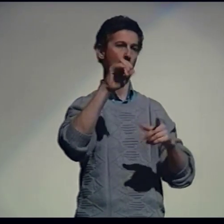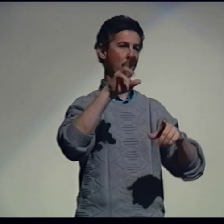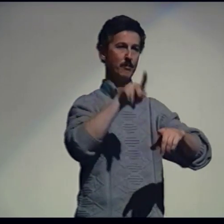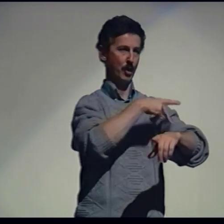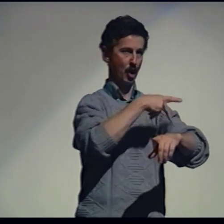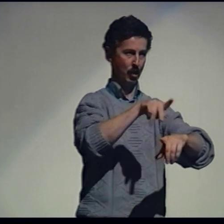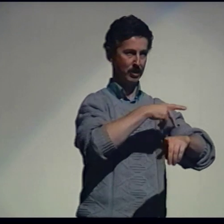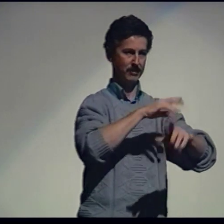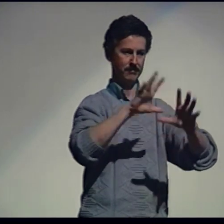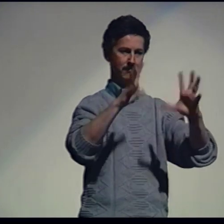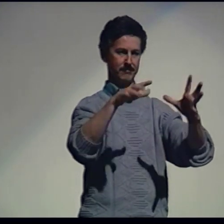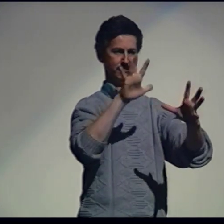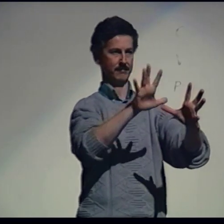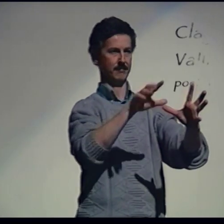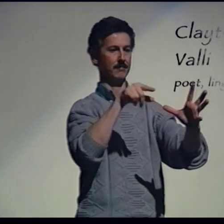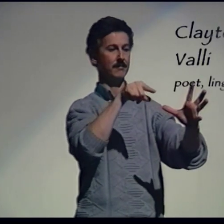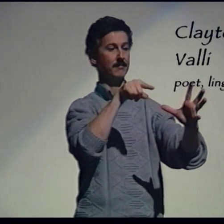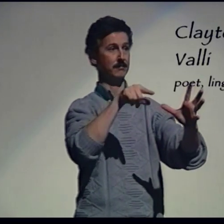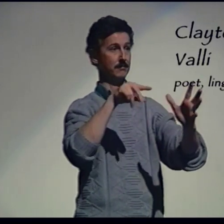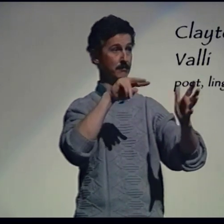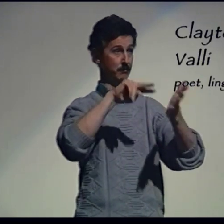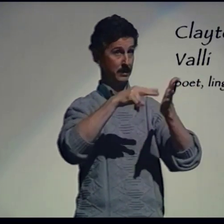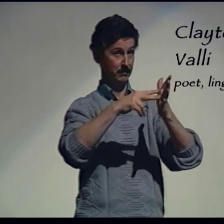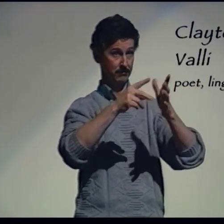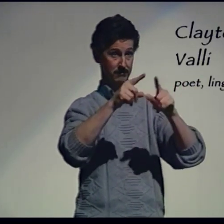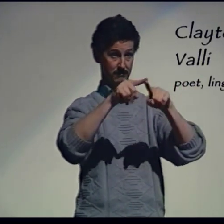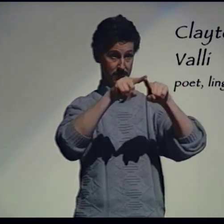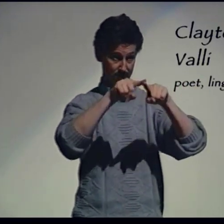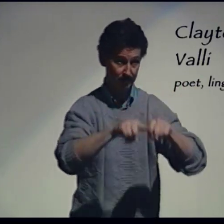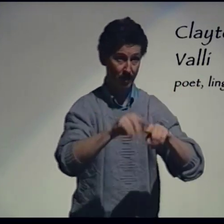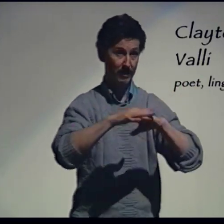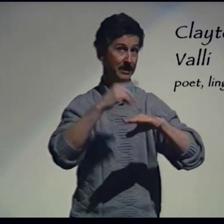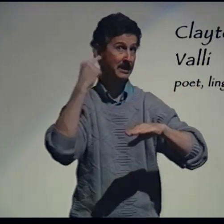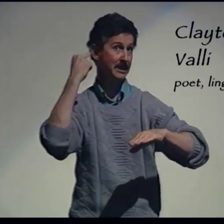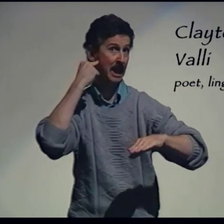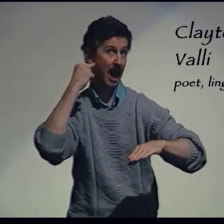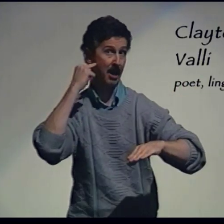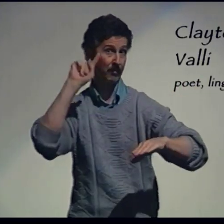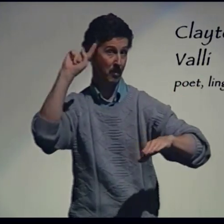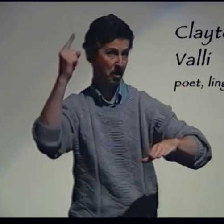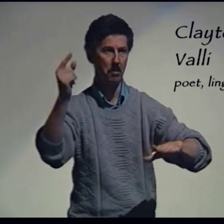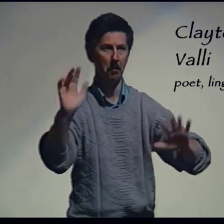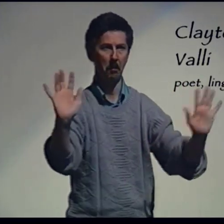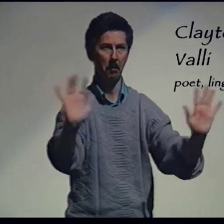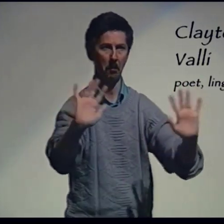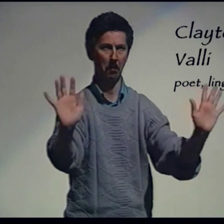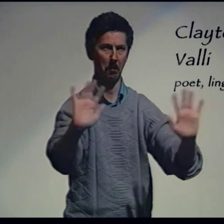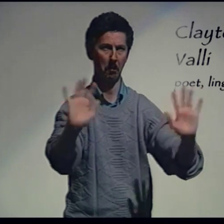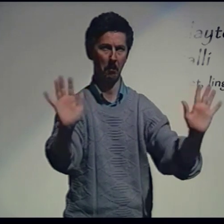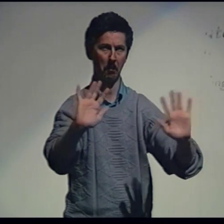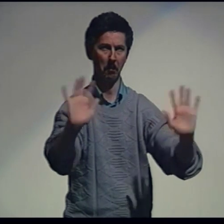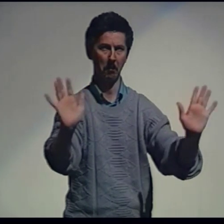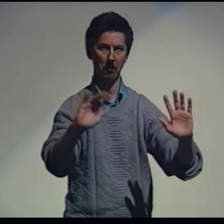Poetry does not need to be defined as depending merely on sound. Not at all!